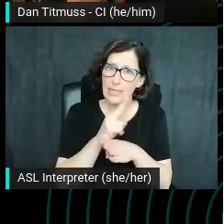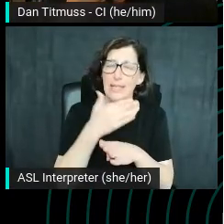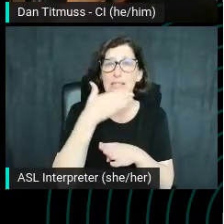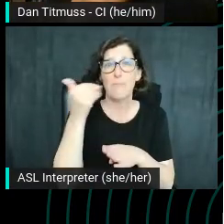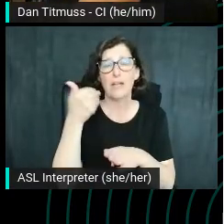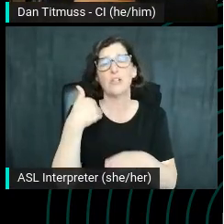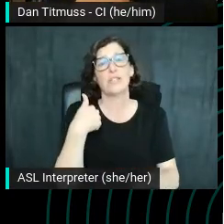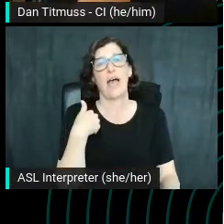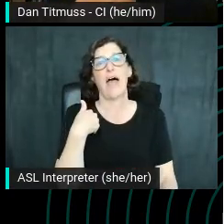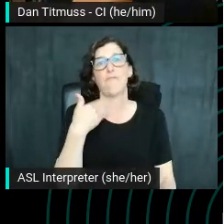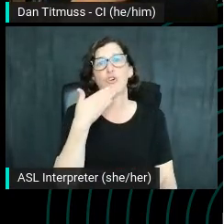have good coverage.